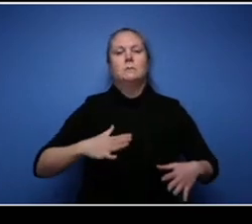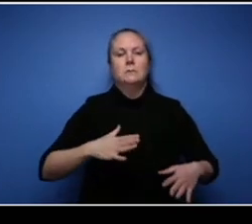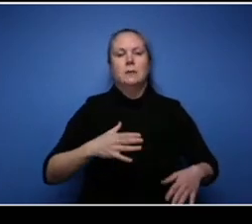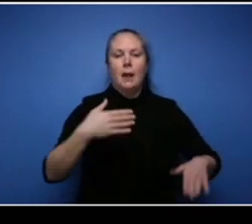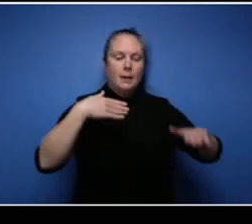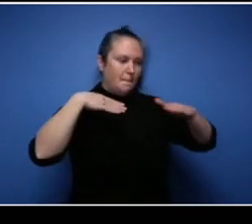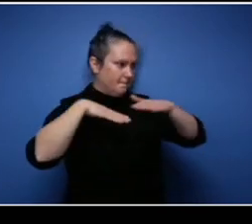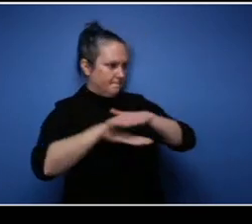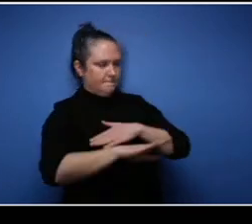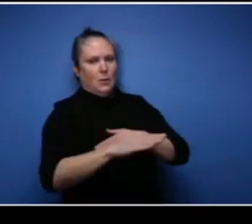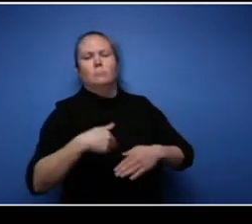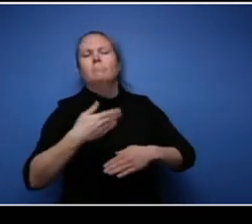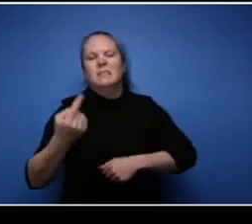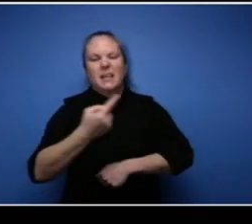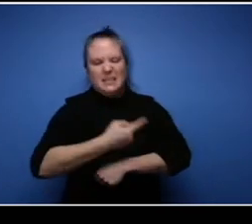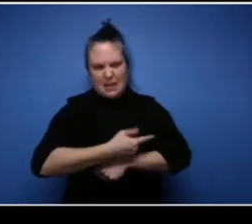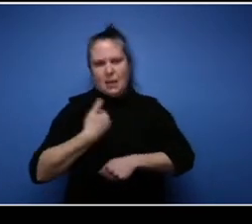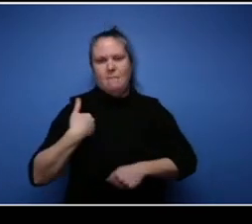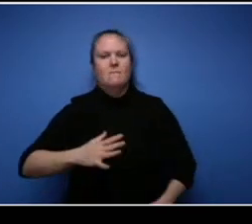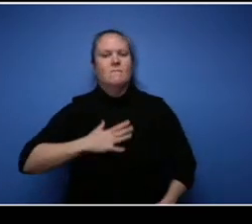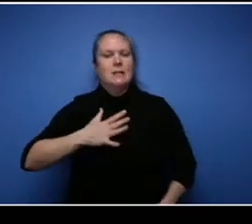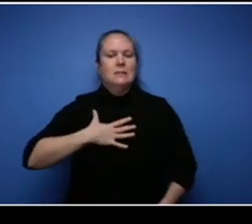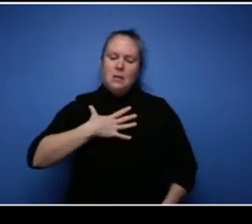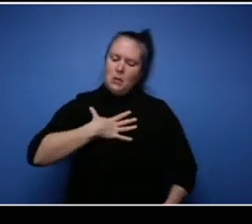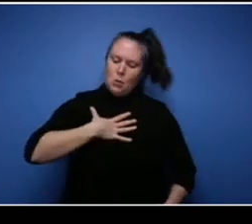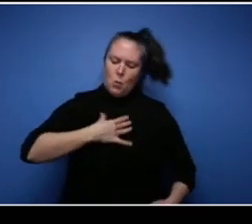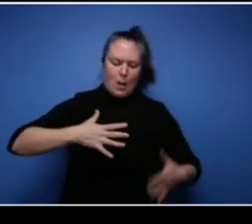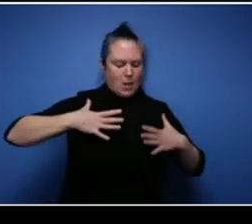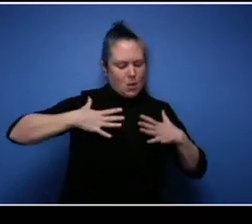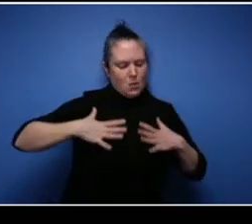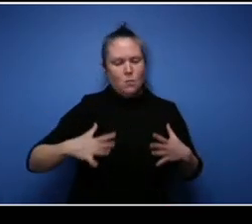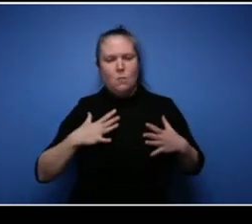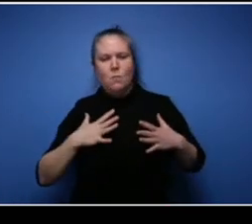dress suit on and they had no idea I was the woman from the day before. So to answer your